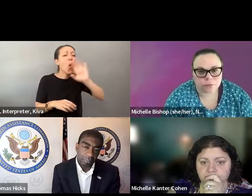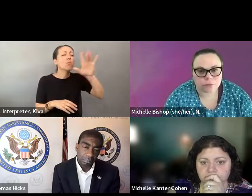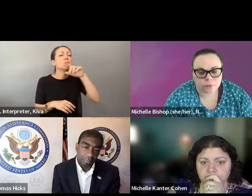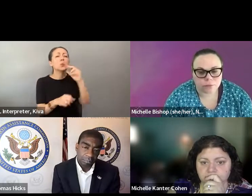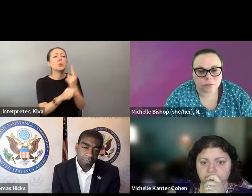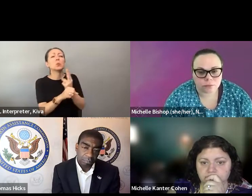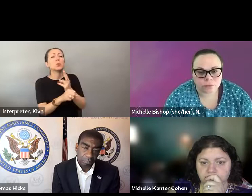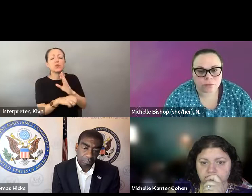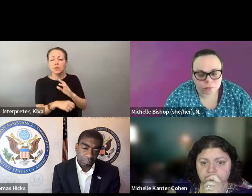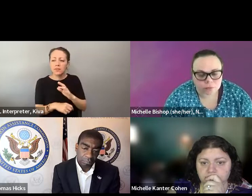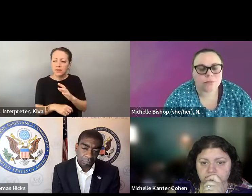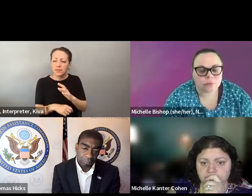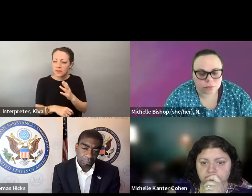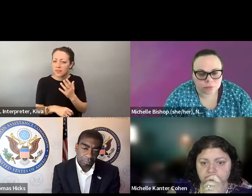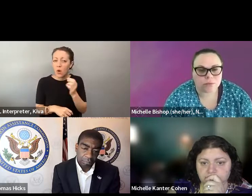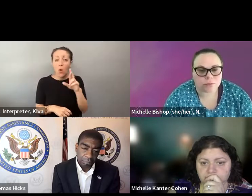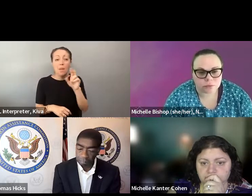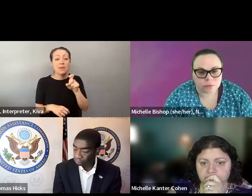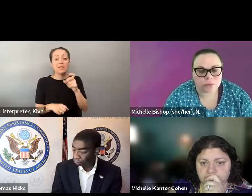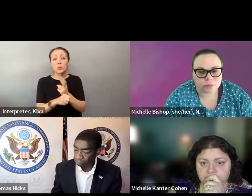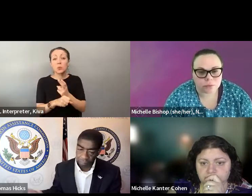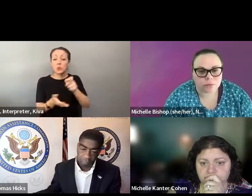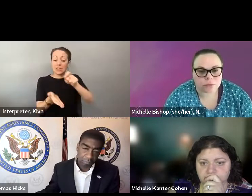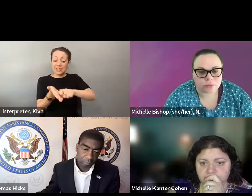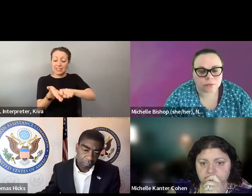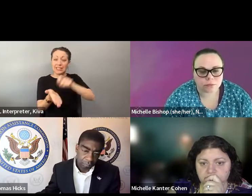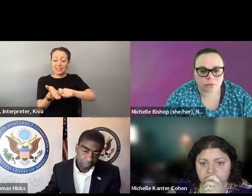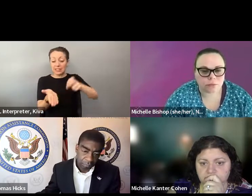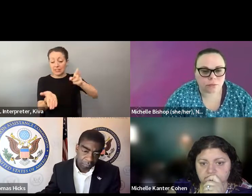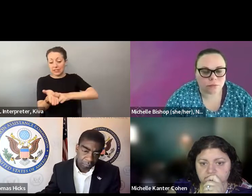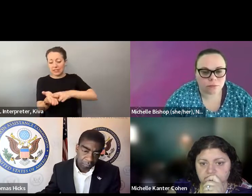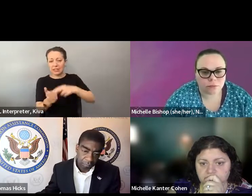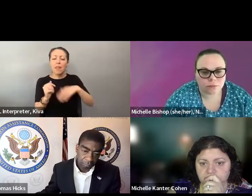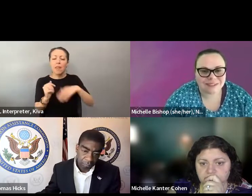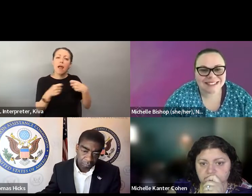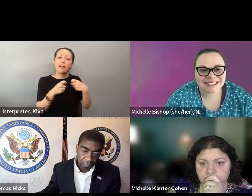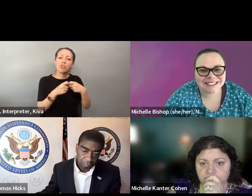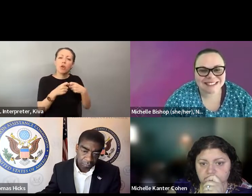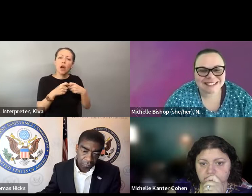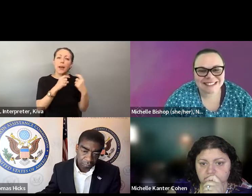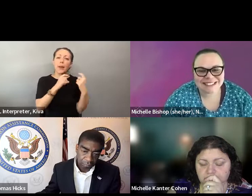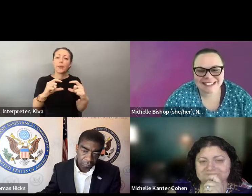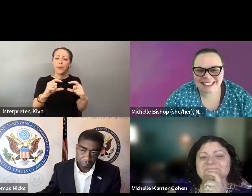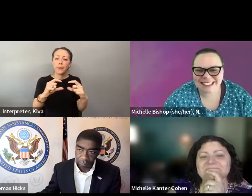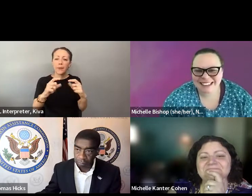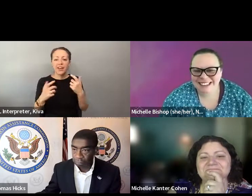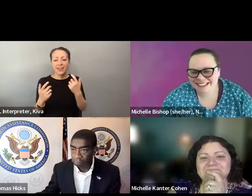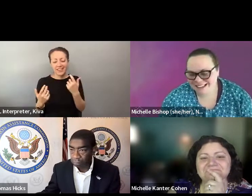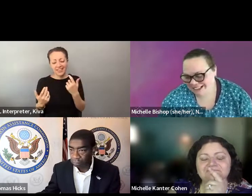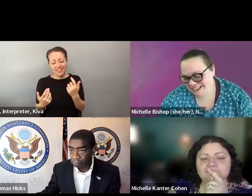efforts to restrict their ability to, you know, either just use the most recent one or to only use a wet signature. and the thing they've shown, a desire to come back with They've shown a desire to come back with something like that, too. something like that, too. Those are thing that are kind So those are things that are kind of, you know. I guess I'm operating.